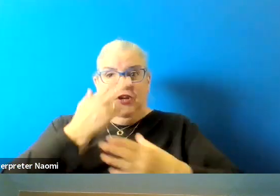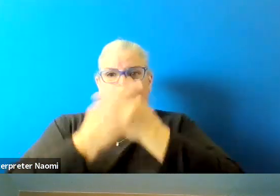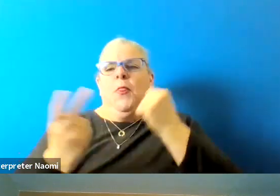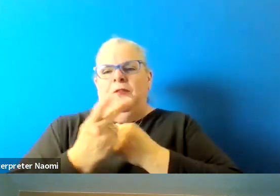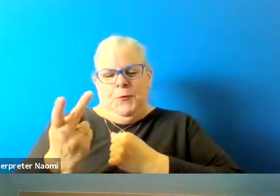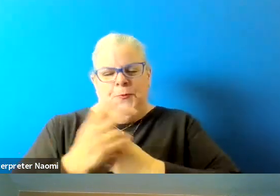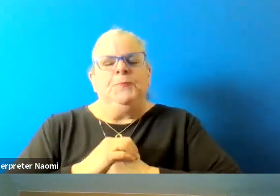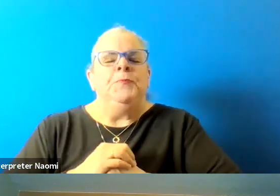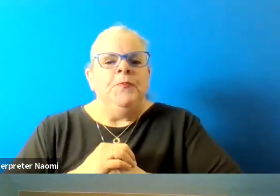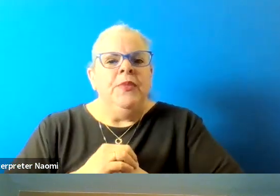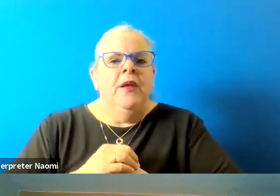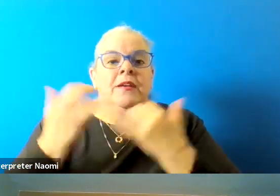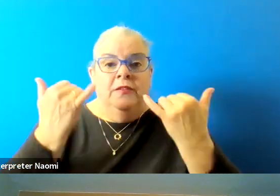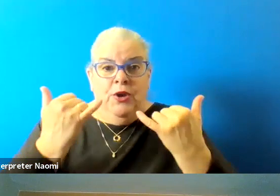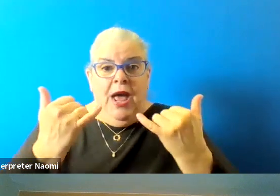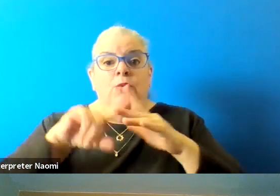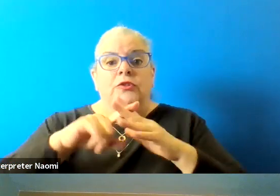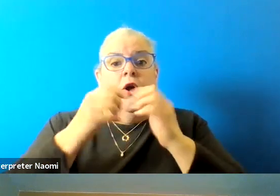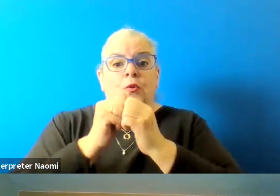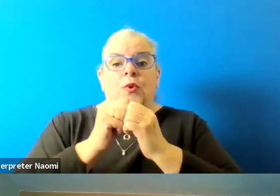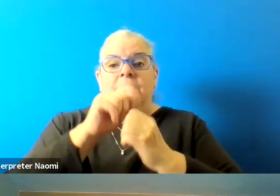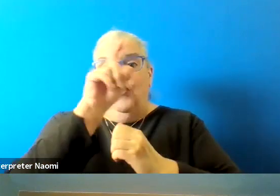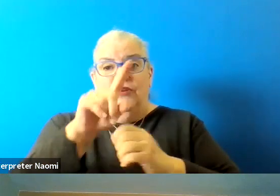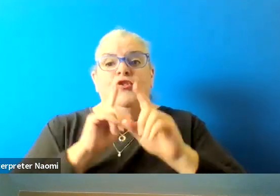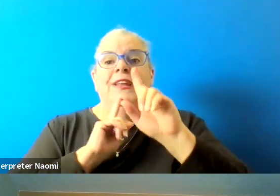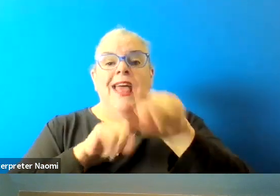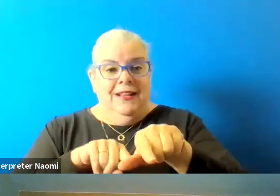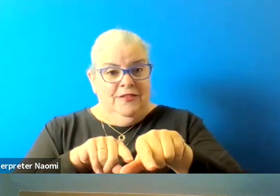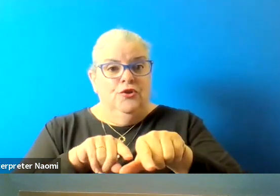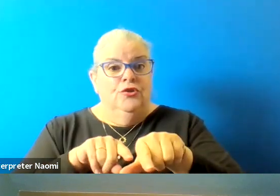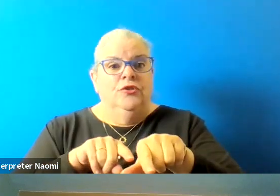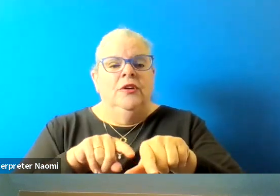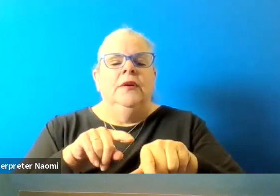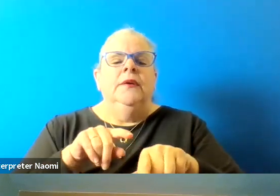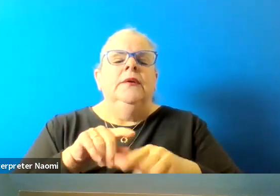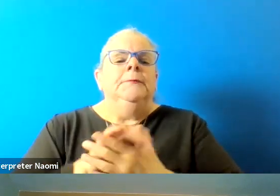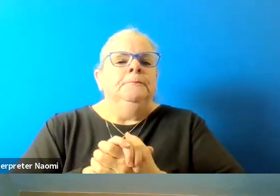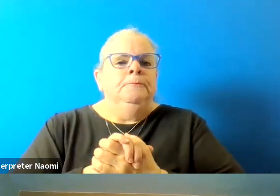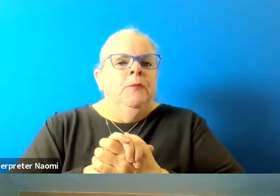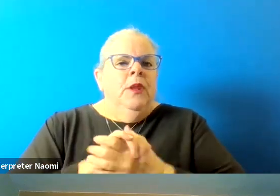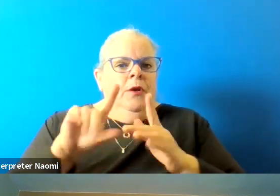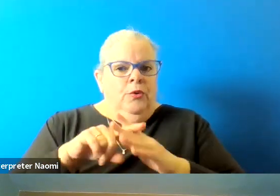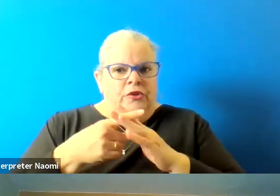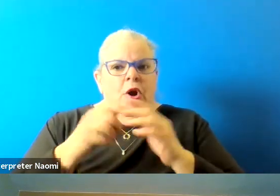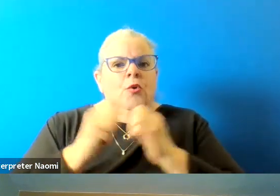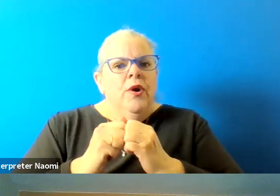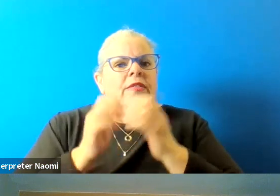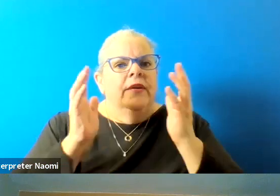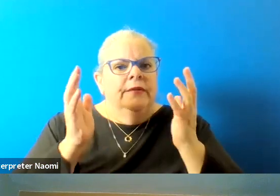So we're gonna move into the question and answer segment of our conversations this morning. And we'll just start with talking about Colorado Springs,